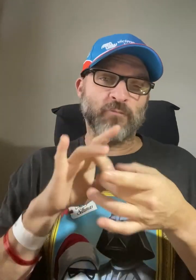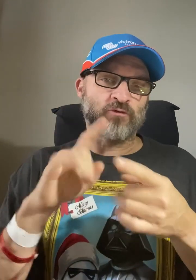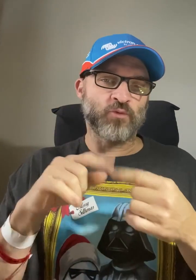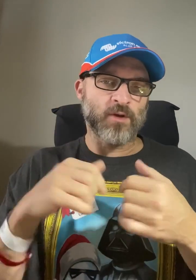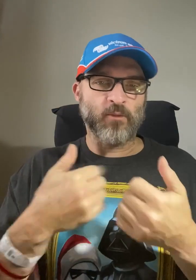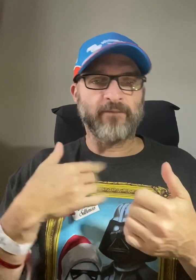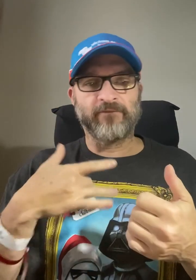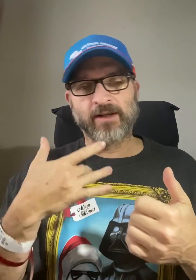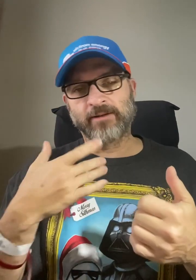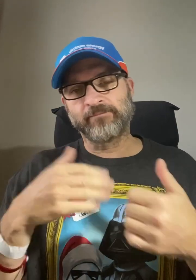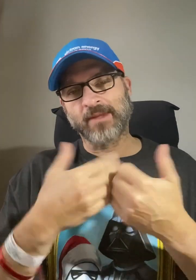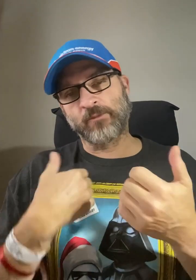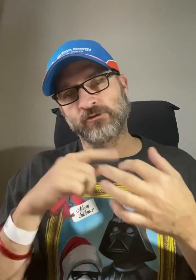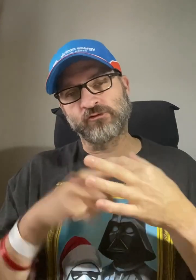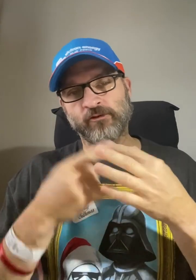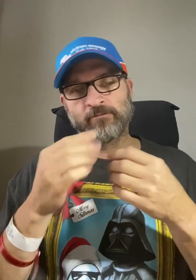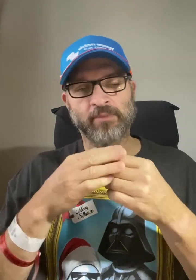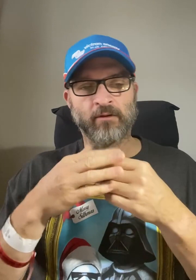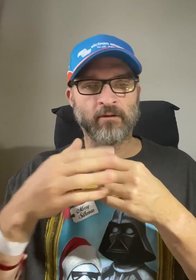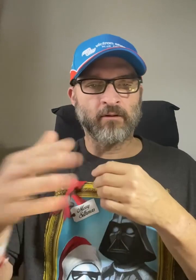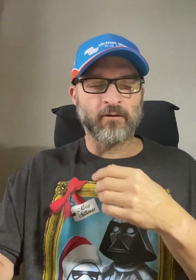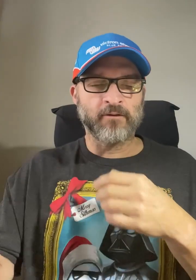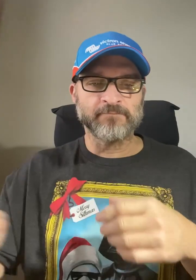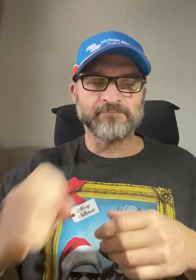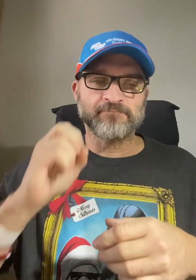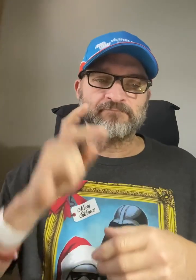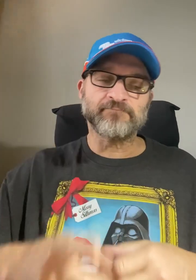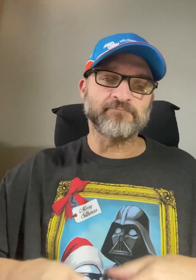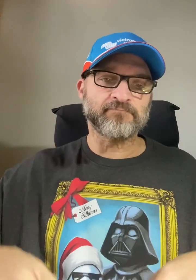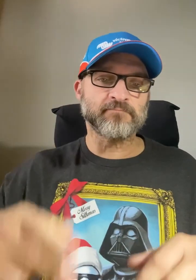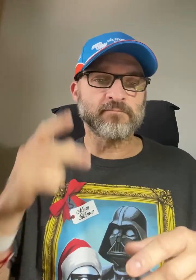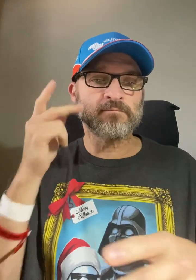related to how I feel and how I started with all this from here on.